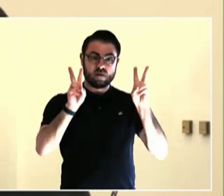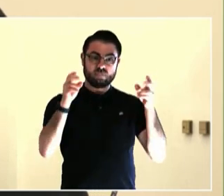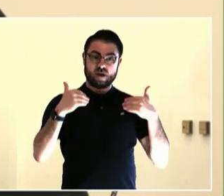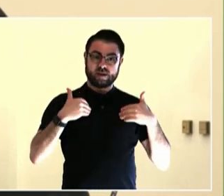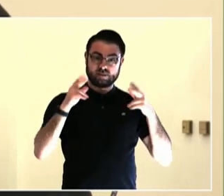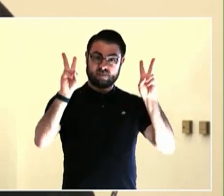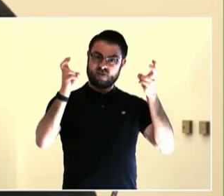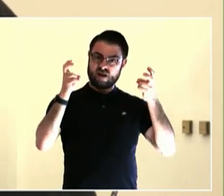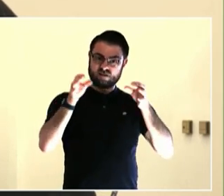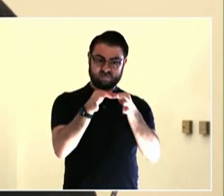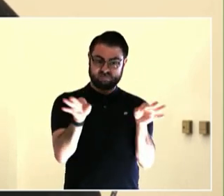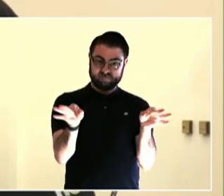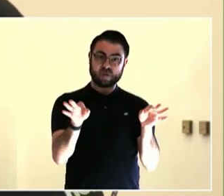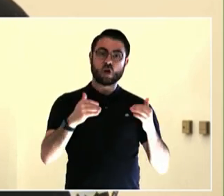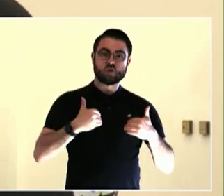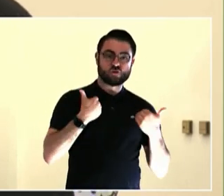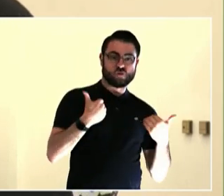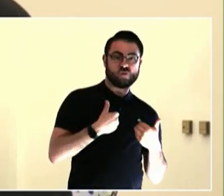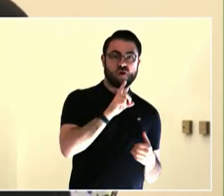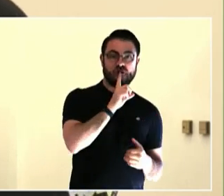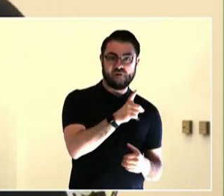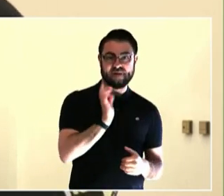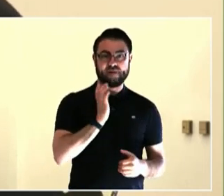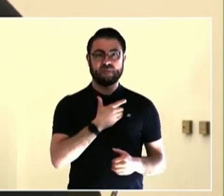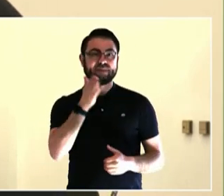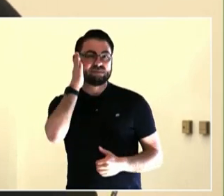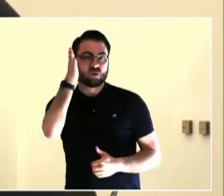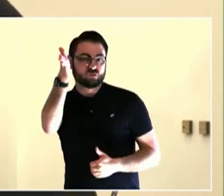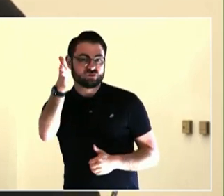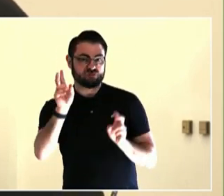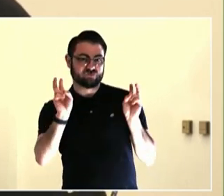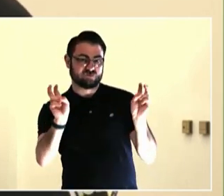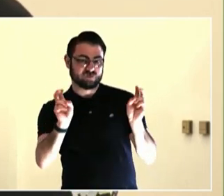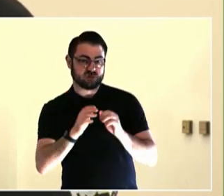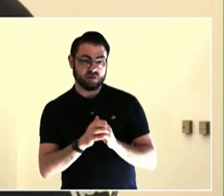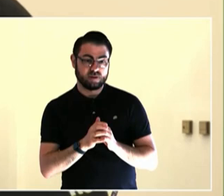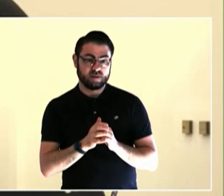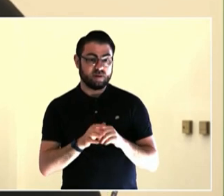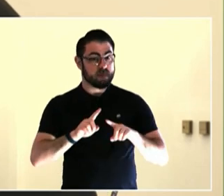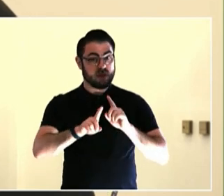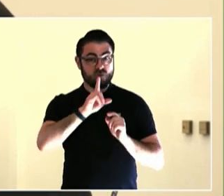citizens, delivering in wagons survival goods to our unhoused residents.